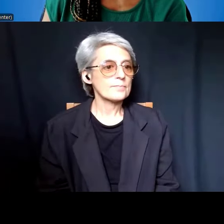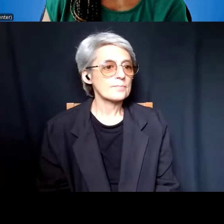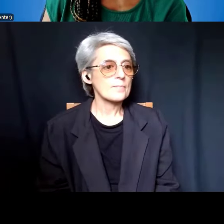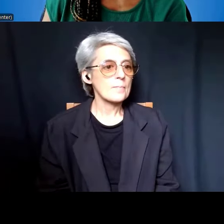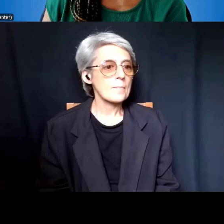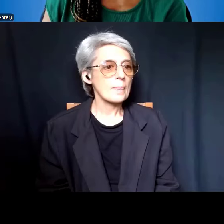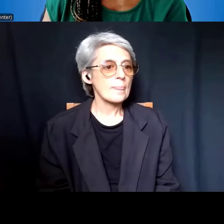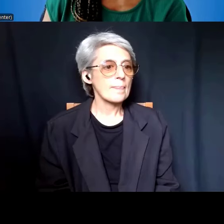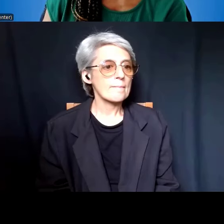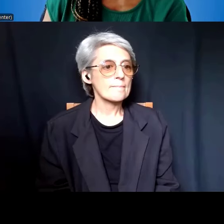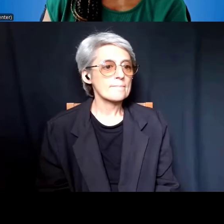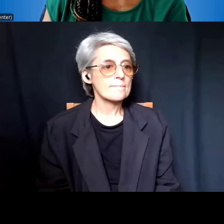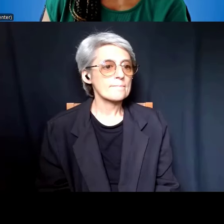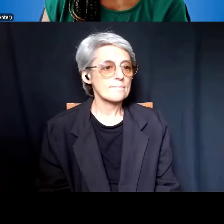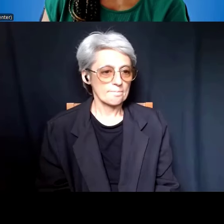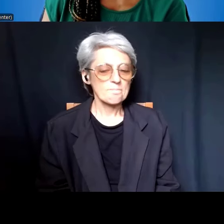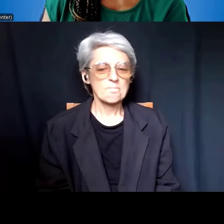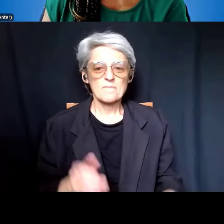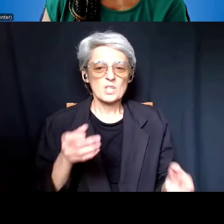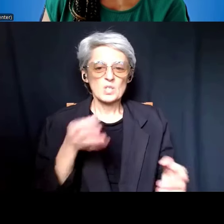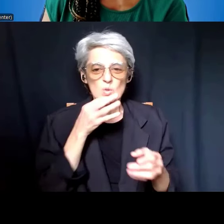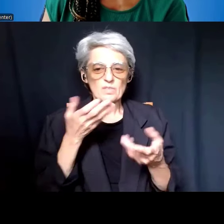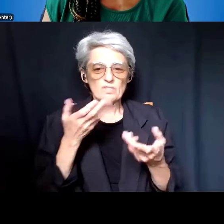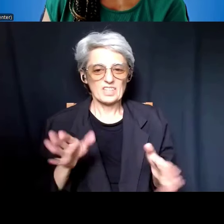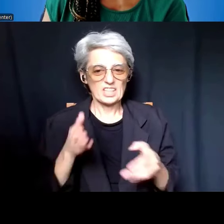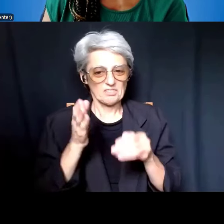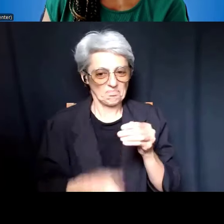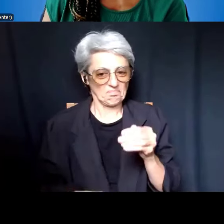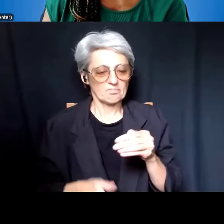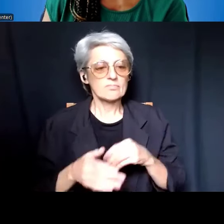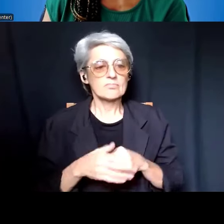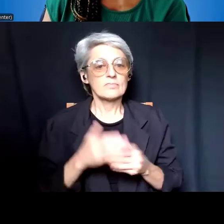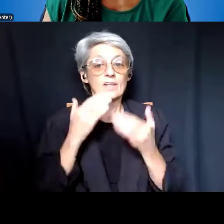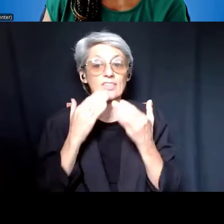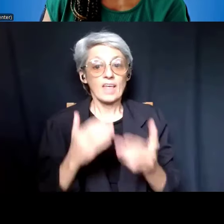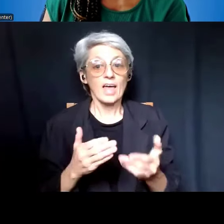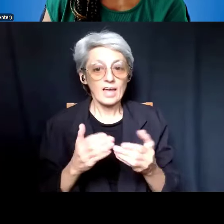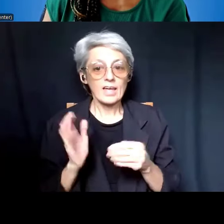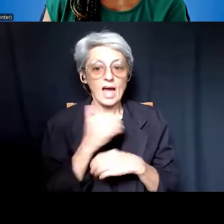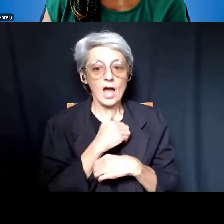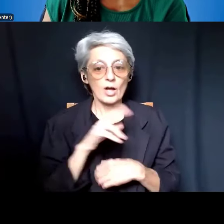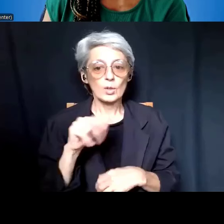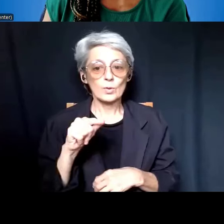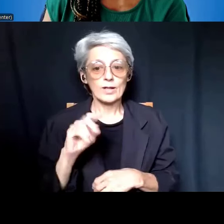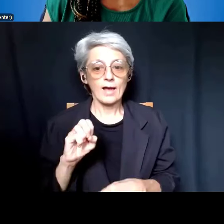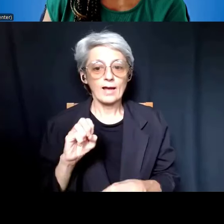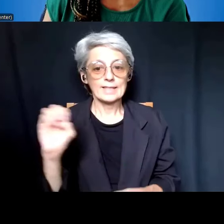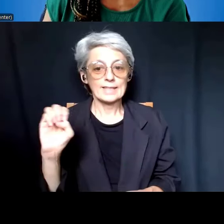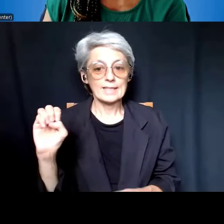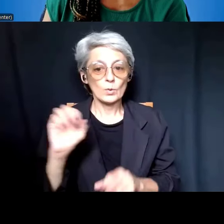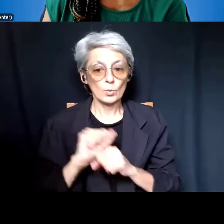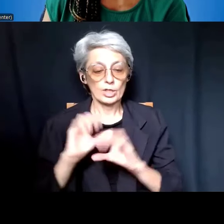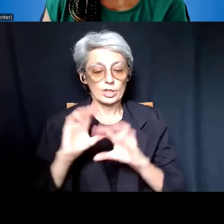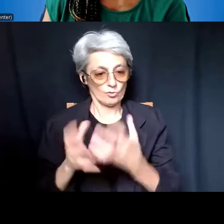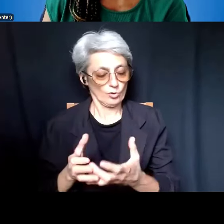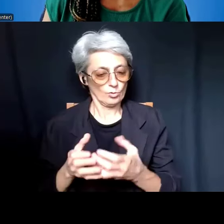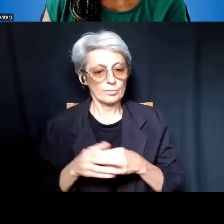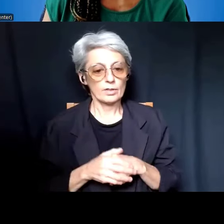As we come to a close, I'd like to thank our UNITE E working group for the seminal work